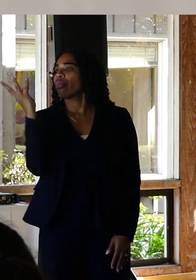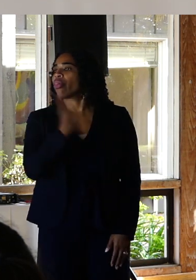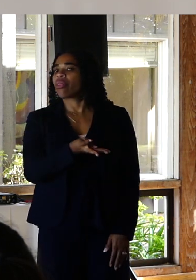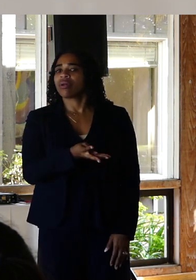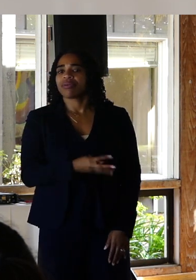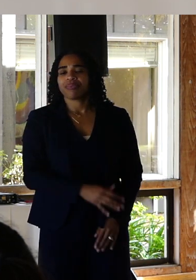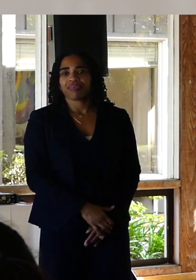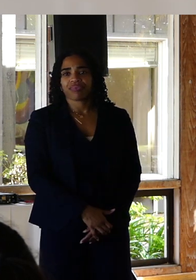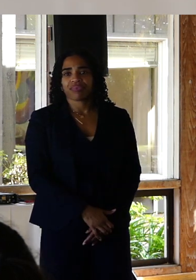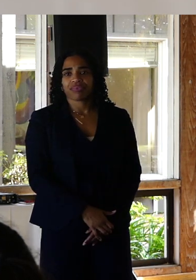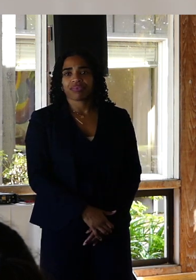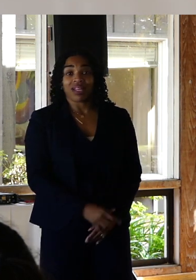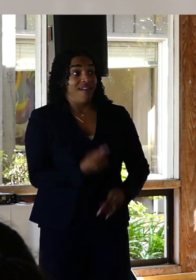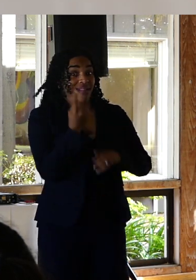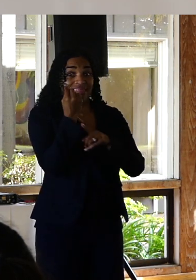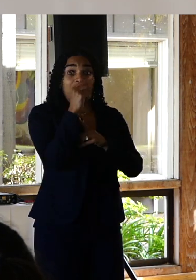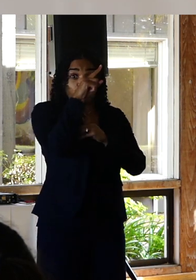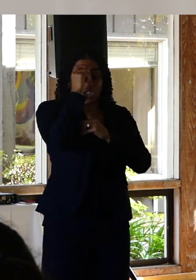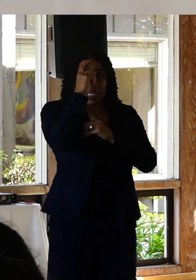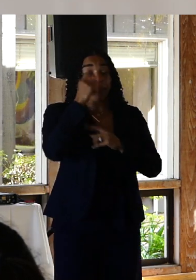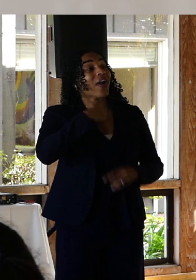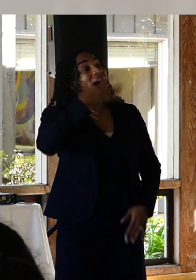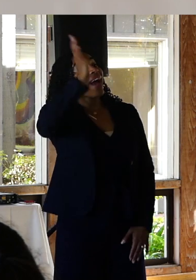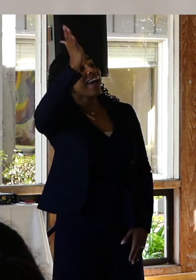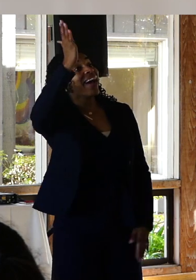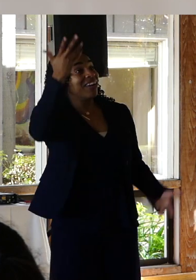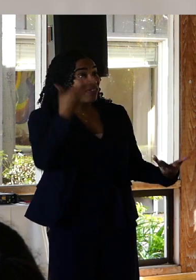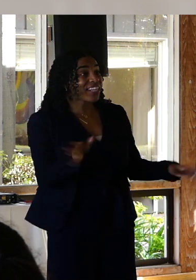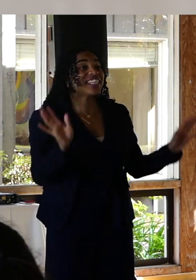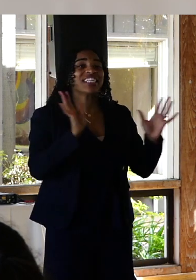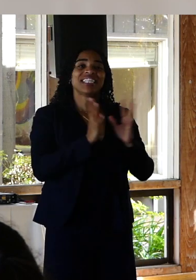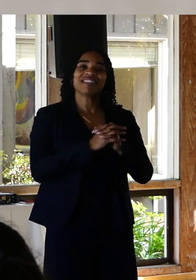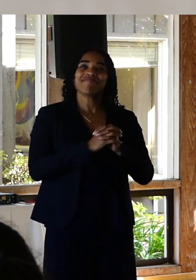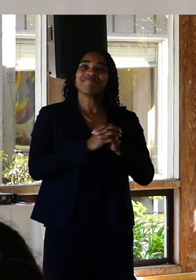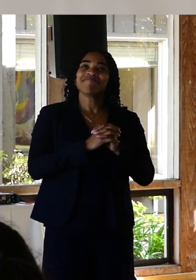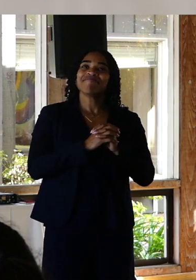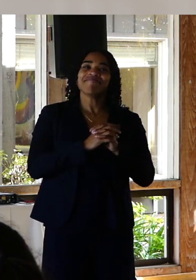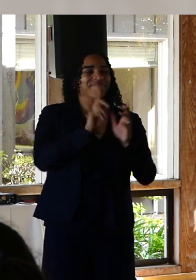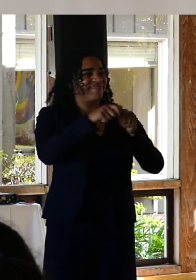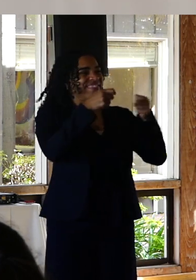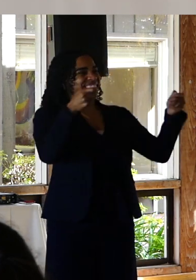That's exactly where my talk ended. It wraps up nicely, it has a happy ending.